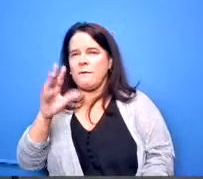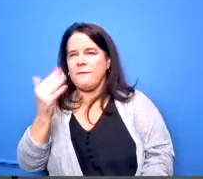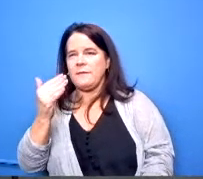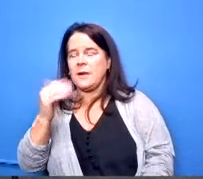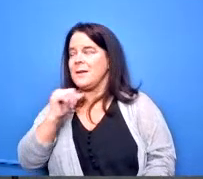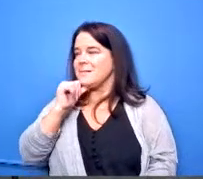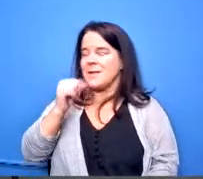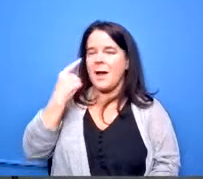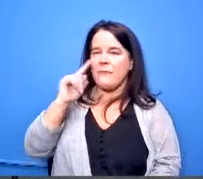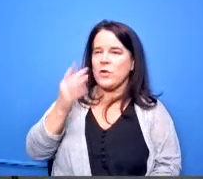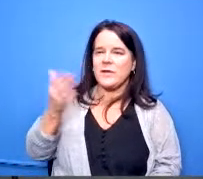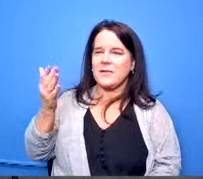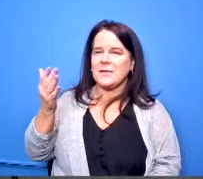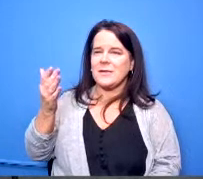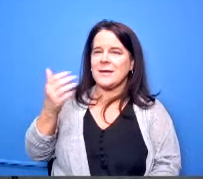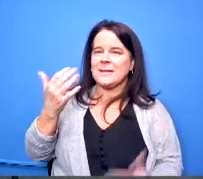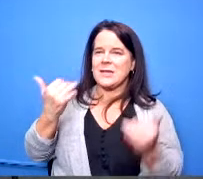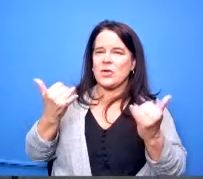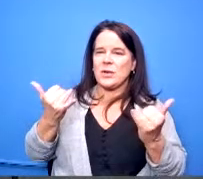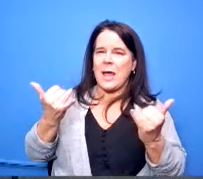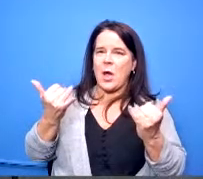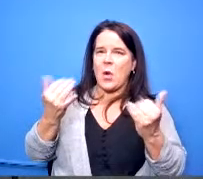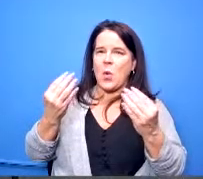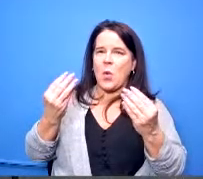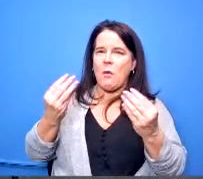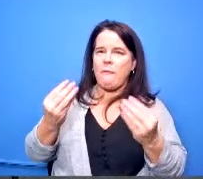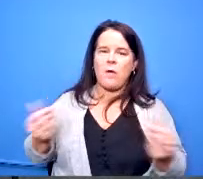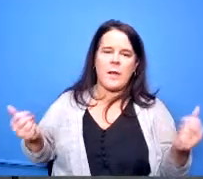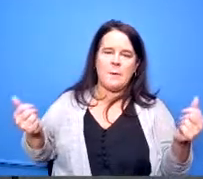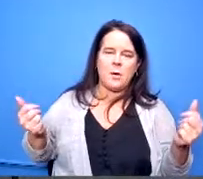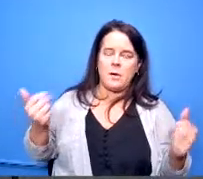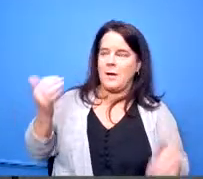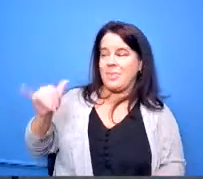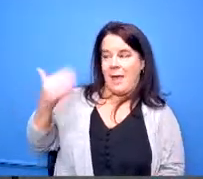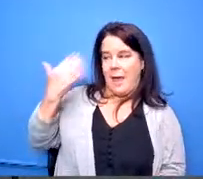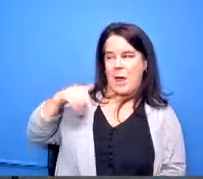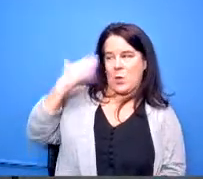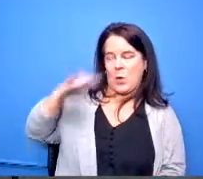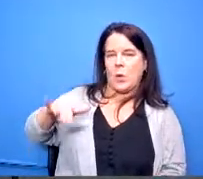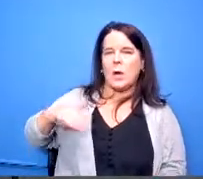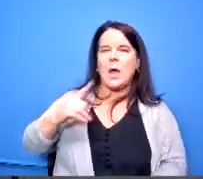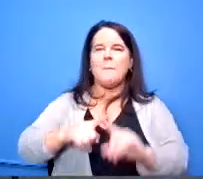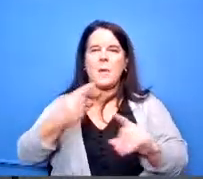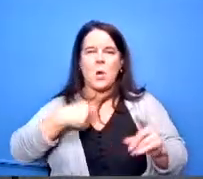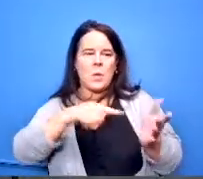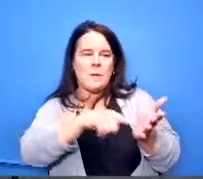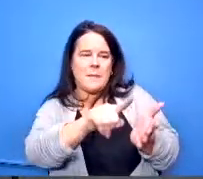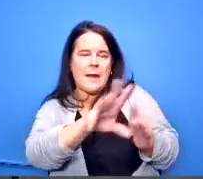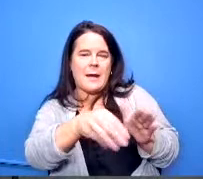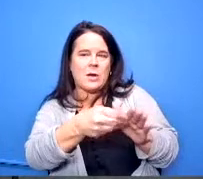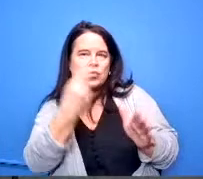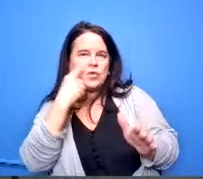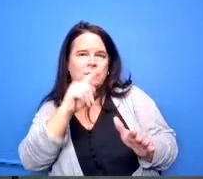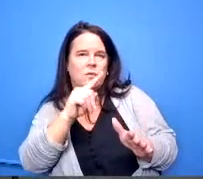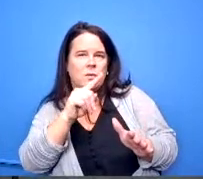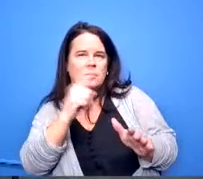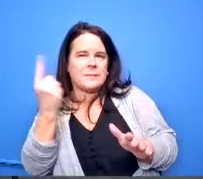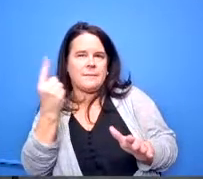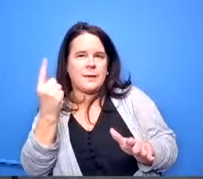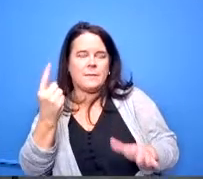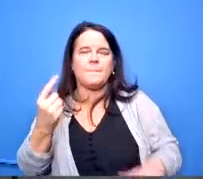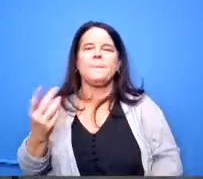things that are now falling apart i don't know but we paid 415 passes uh dr lolly i do think